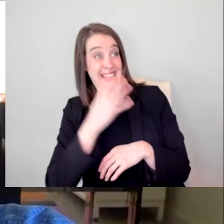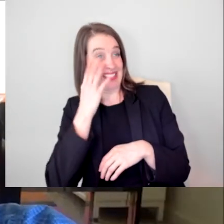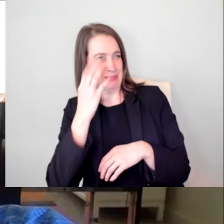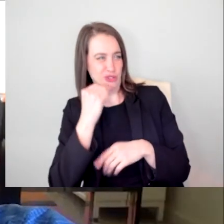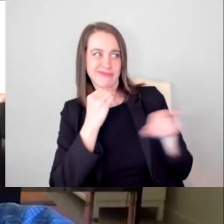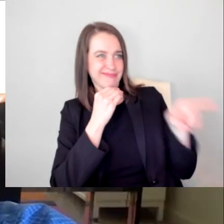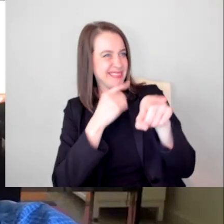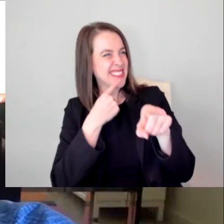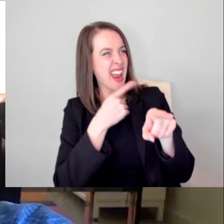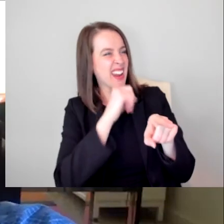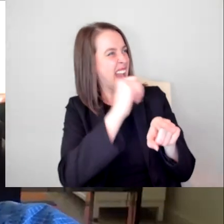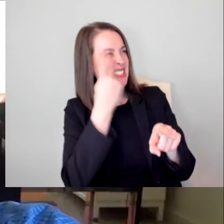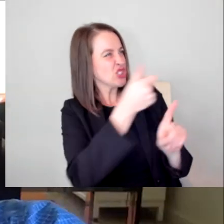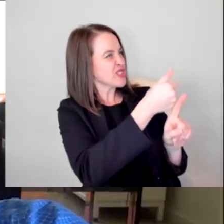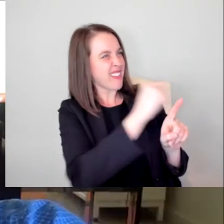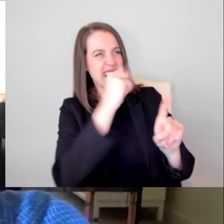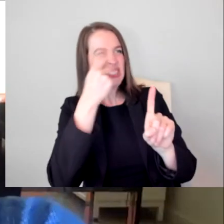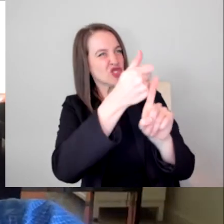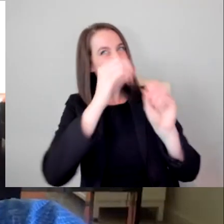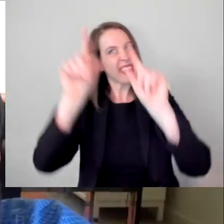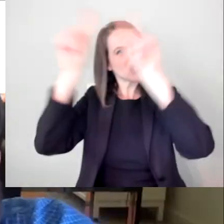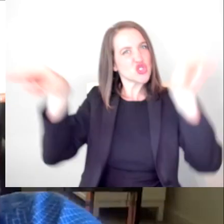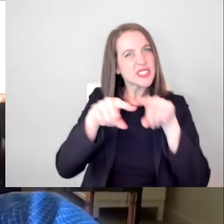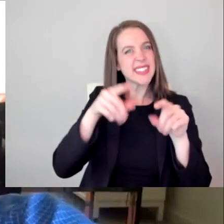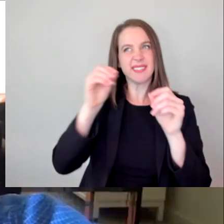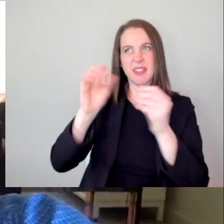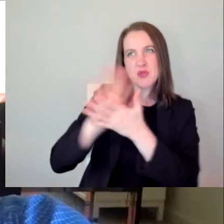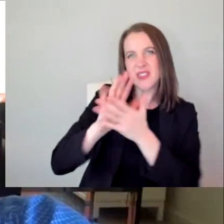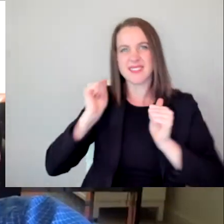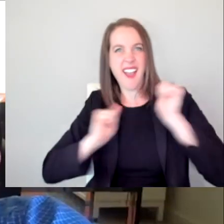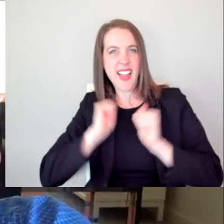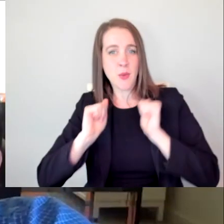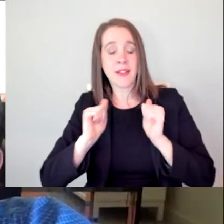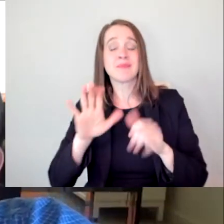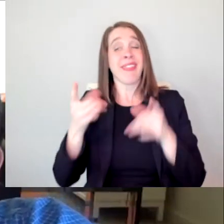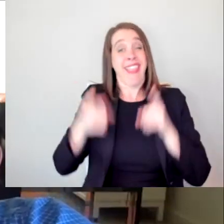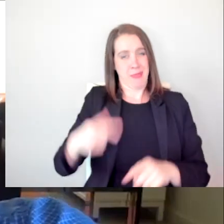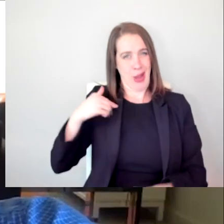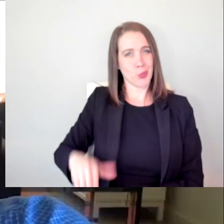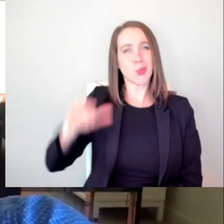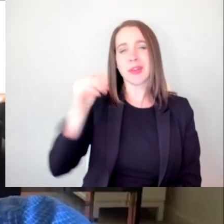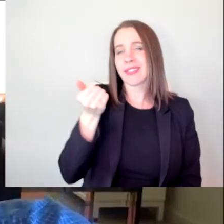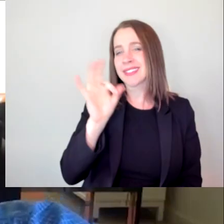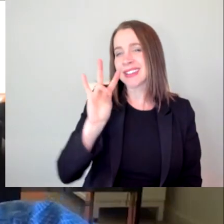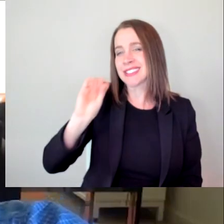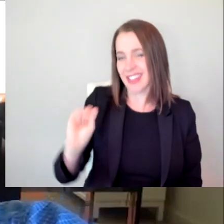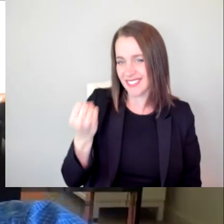And the times that I did see myself, I grew up in the '70s predominantly, it's where I think, the formative years occurred for me